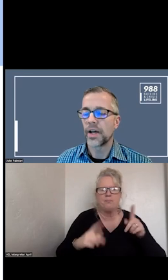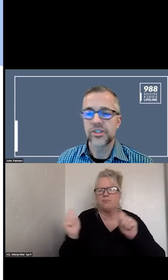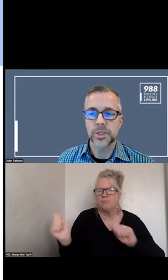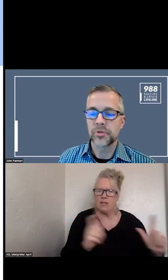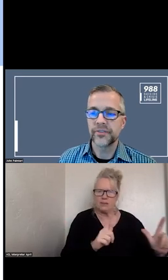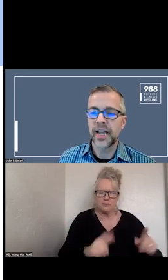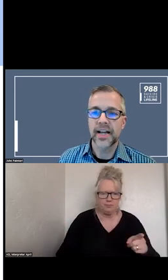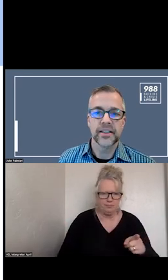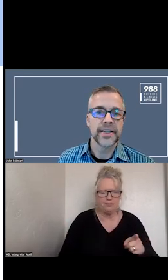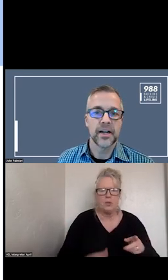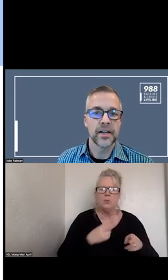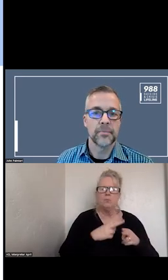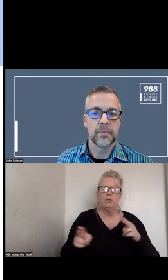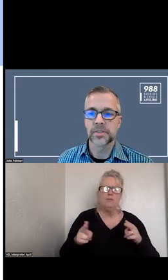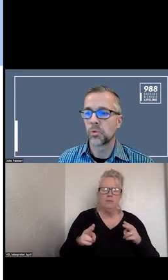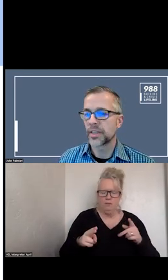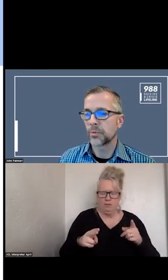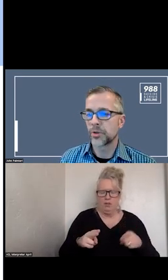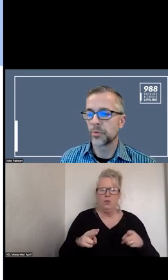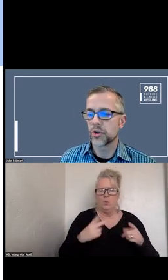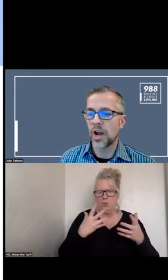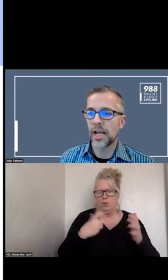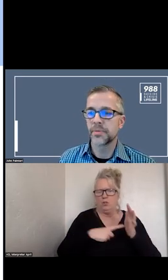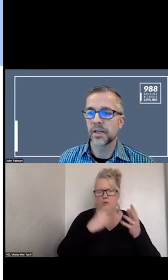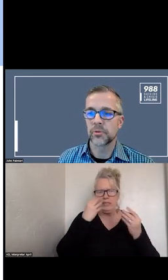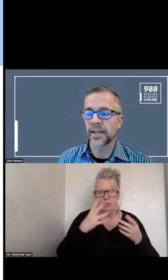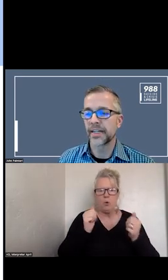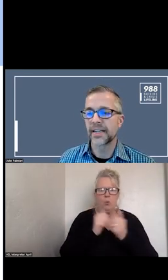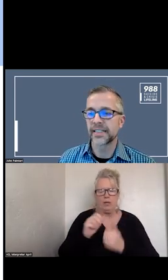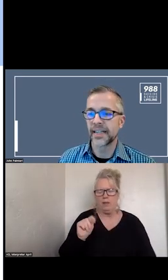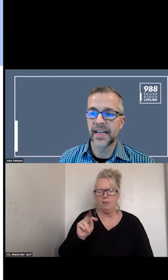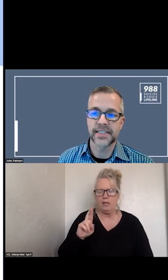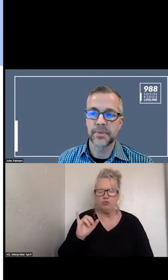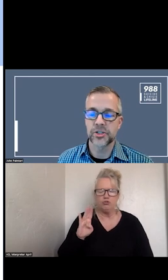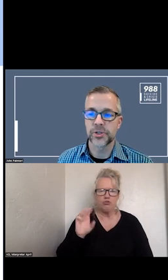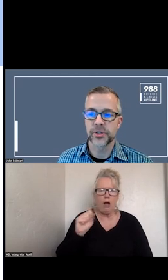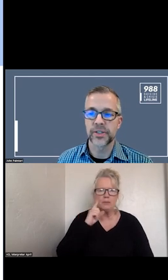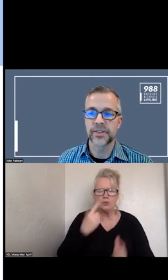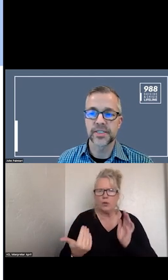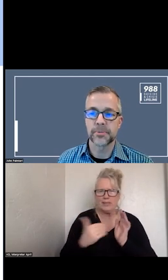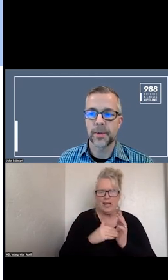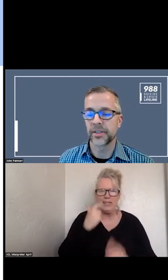WANTED TO BRIEFLY HIGHLIGHT WORK WE ARE DOING WITH TRIBES AND RECOGNIZING THIS IS POPULATION